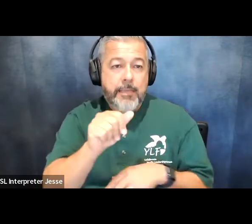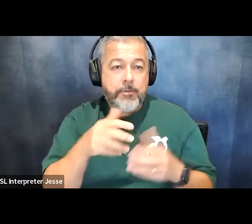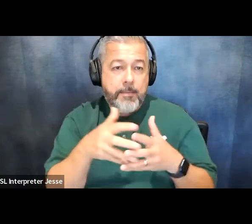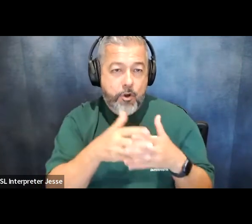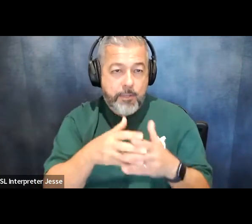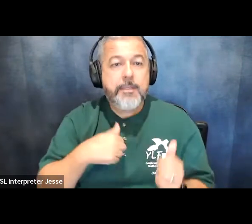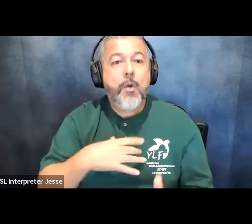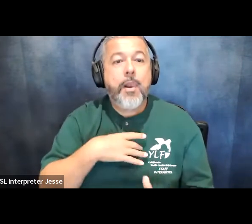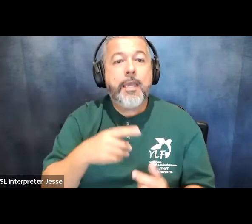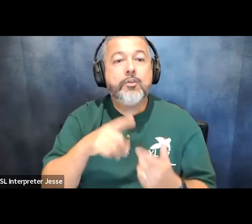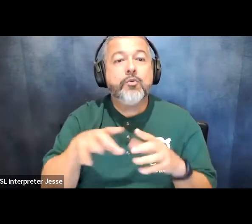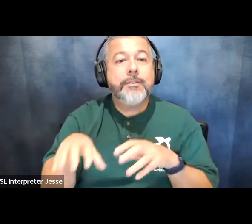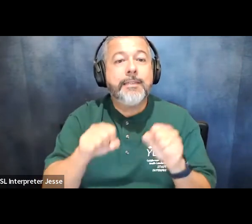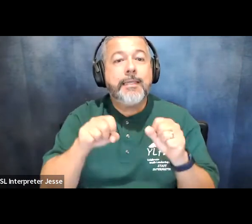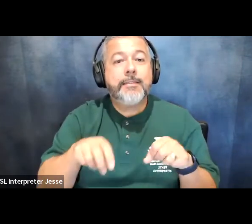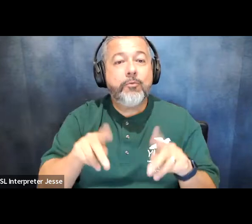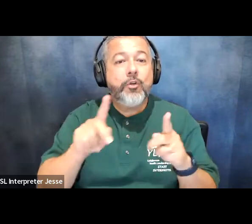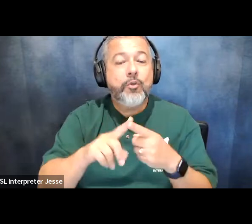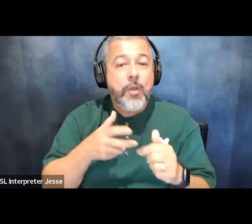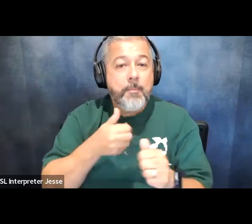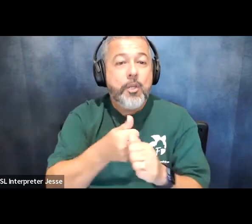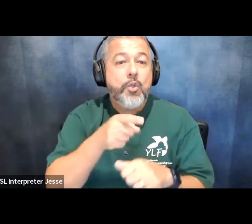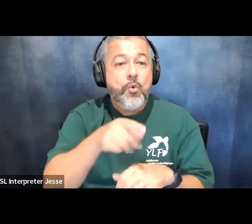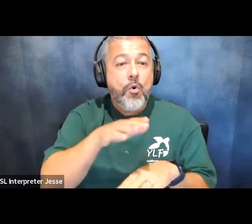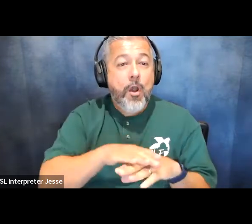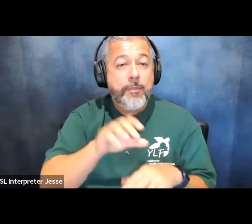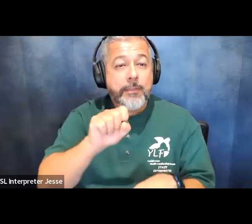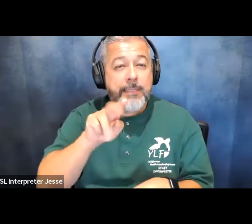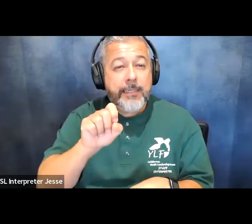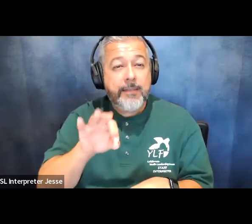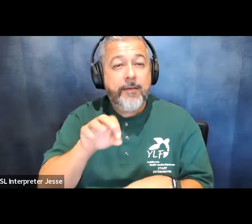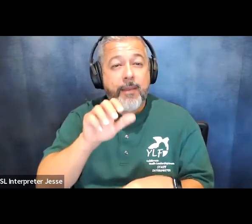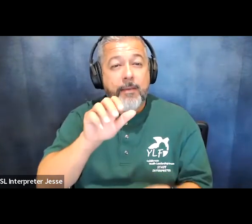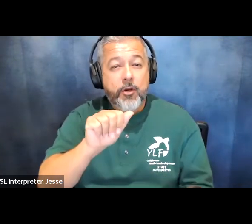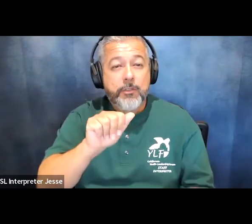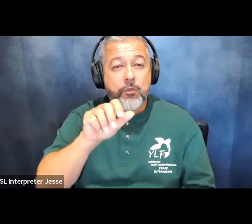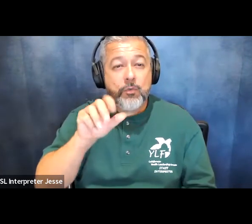like to take this opportunity to update you on the status of the americans with disabilities act